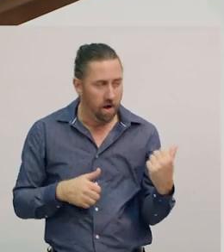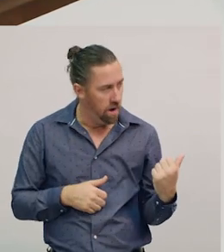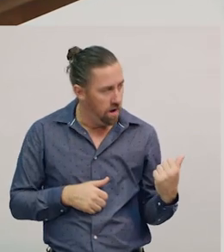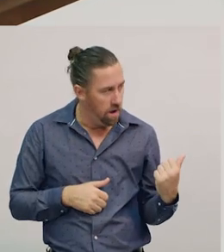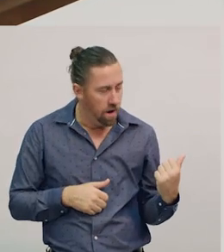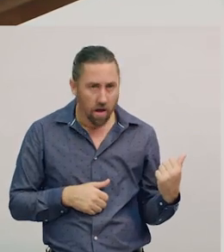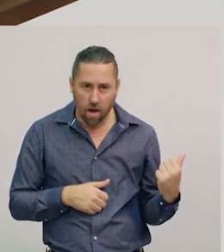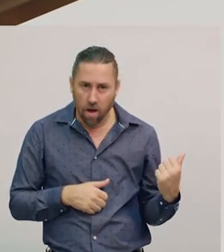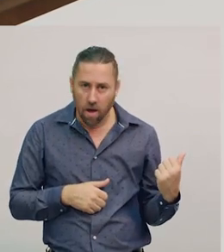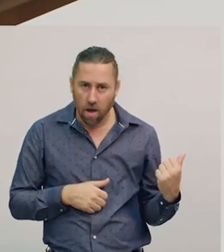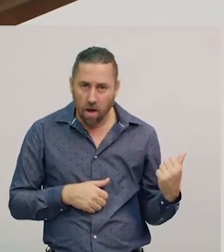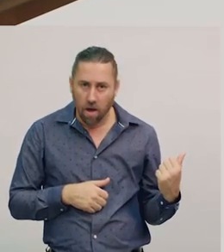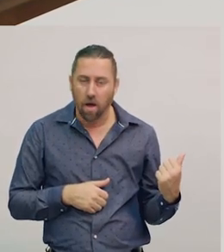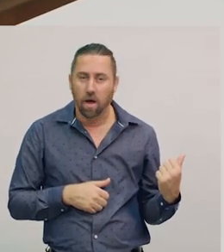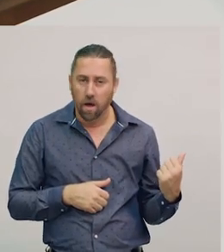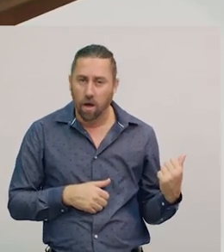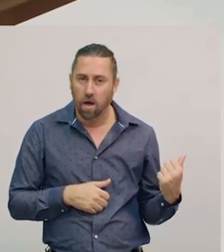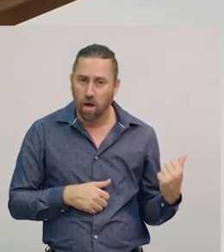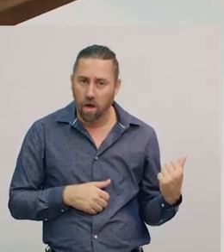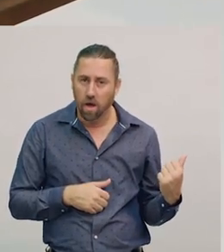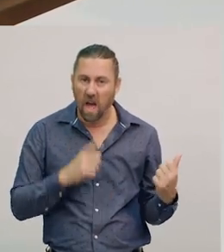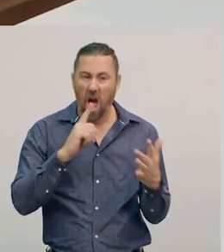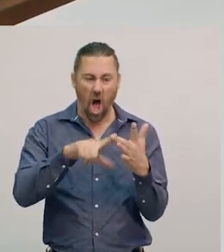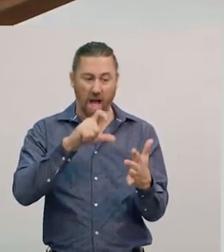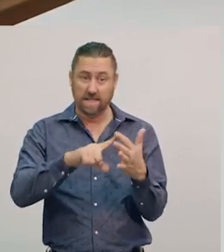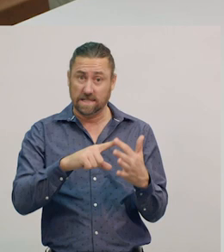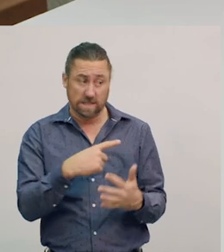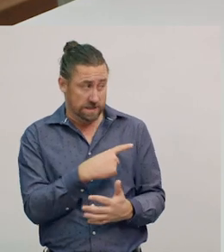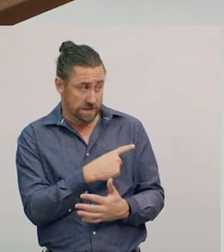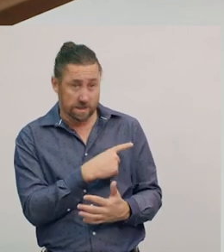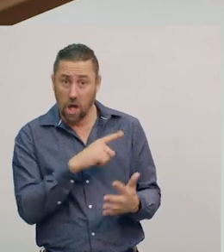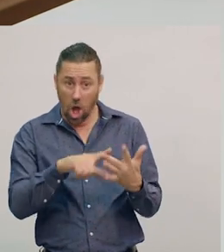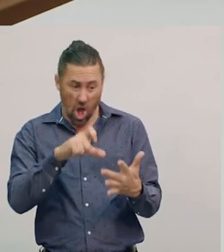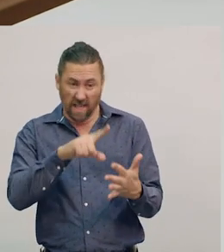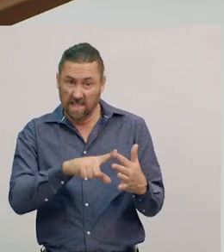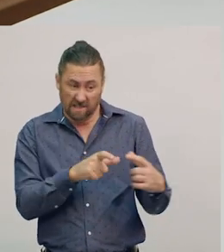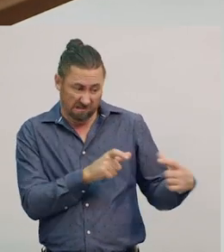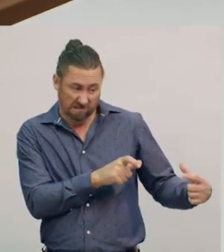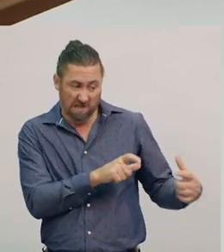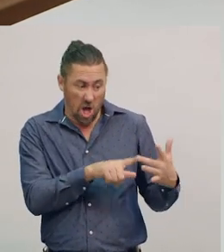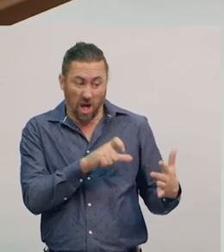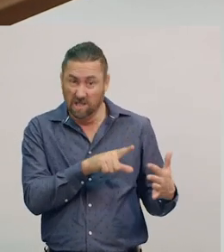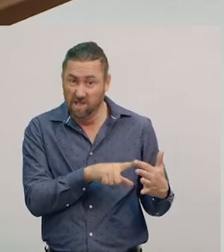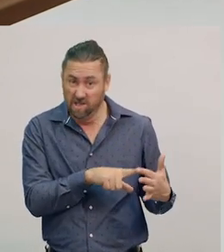I'm going to take out some ice. Got a big chunk of ice here.